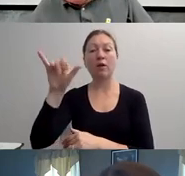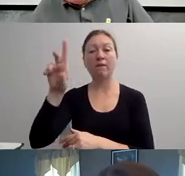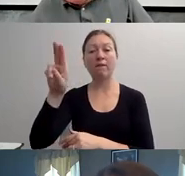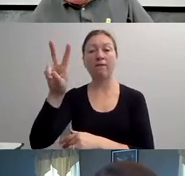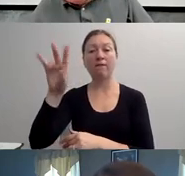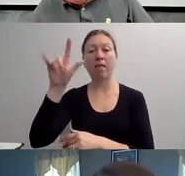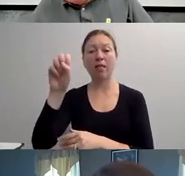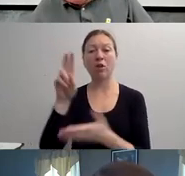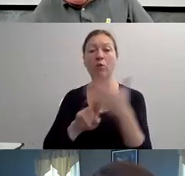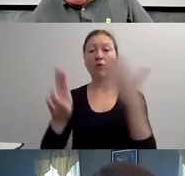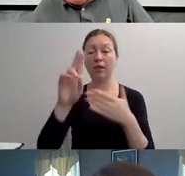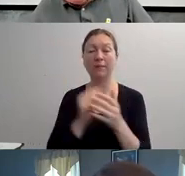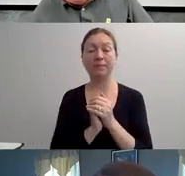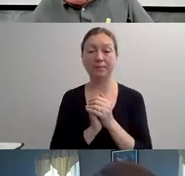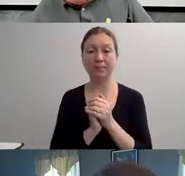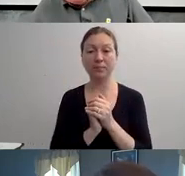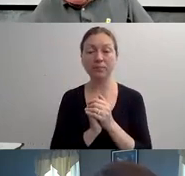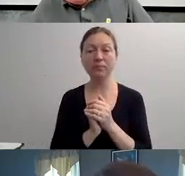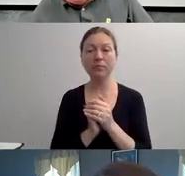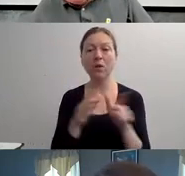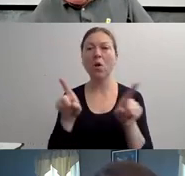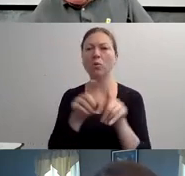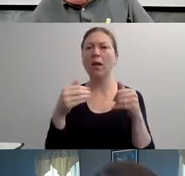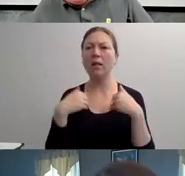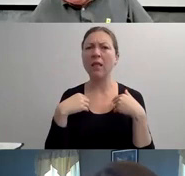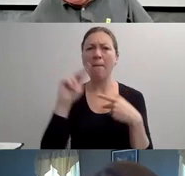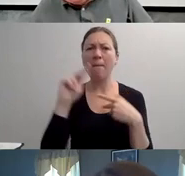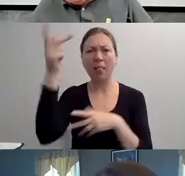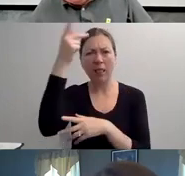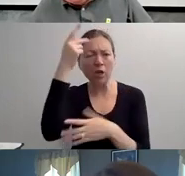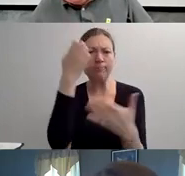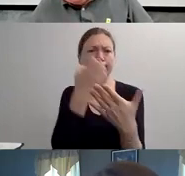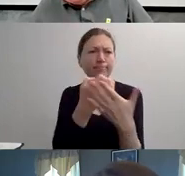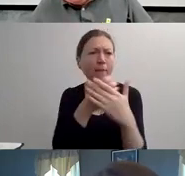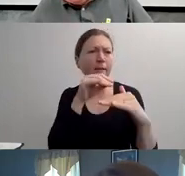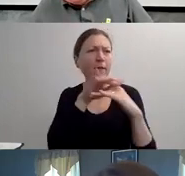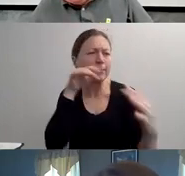DISABILITY IS NOT A DIRTY WORD, AND WE PROUDLY ENCOURAGE YOU ALL TO GET COMFORTABLE WITH IT."